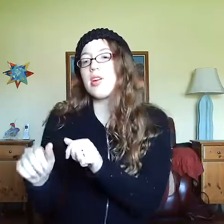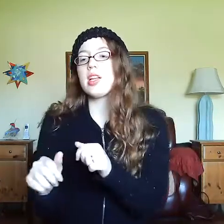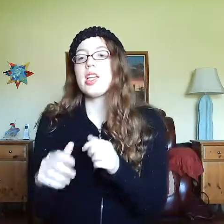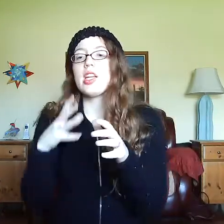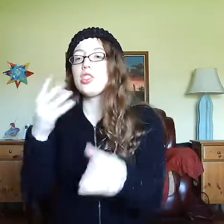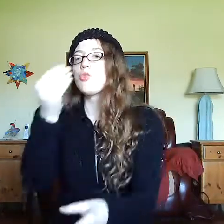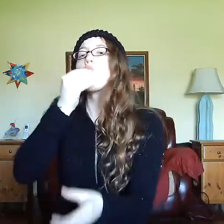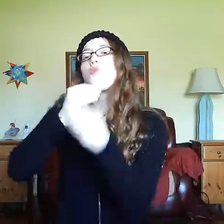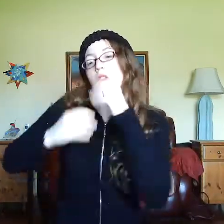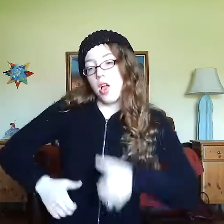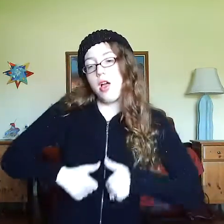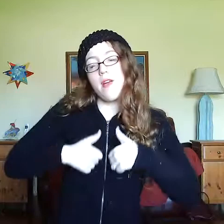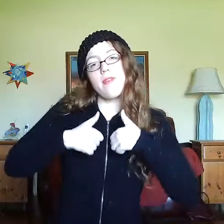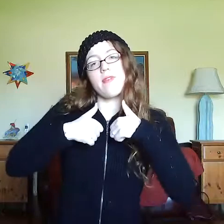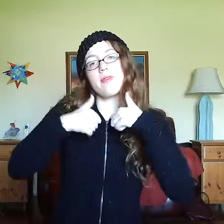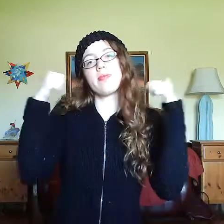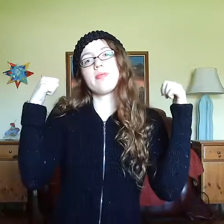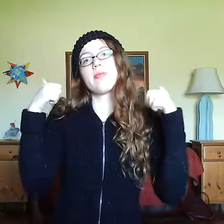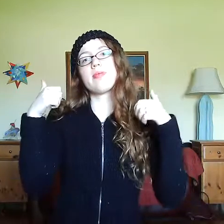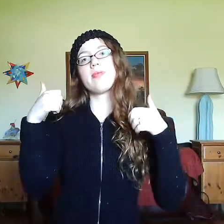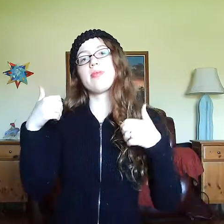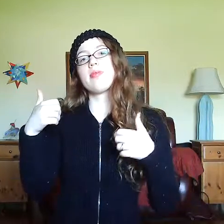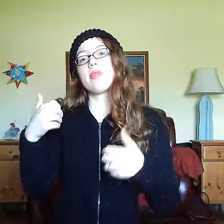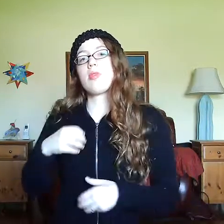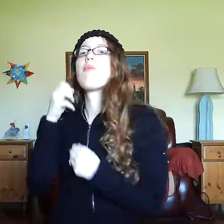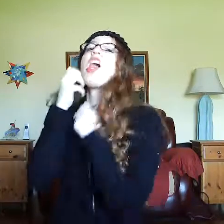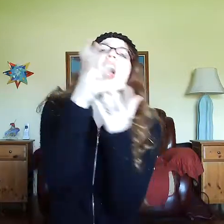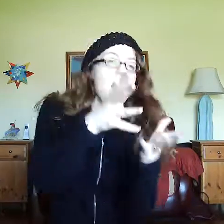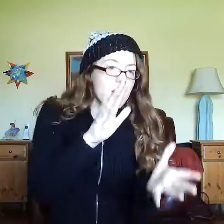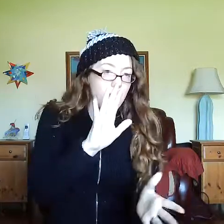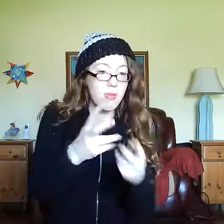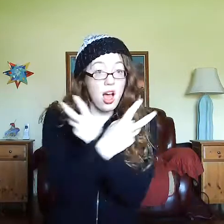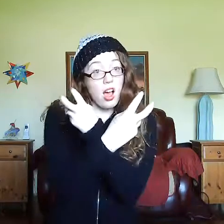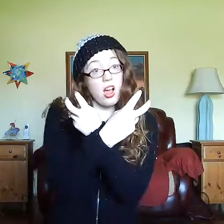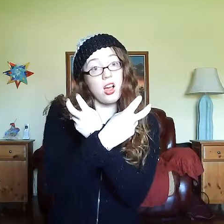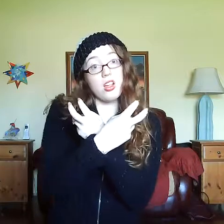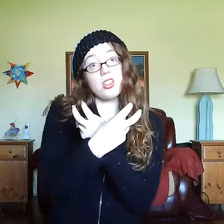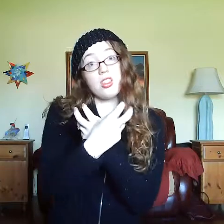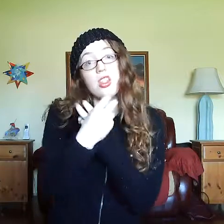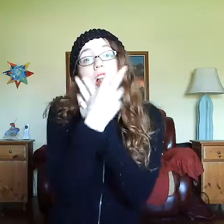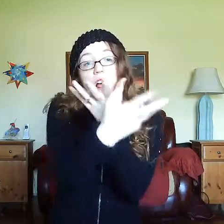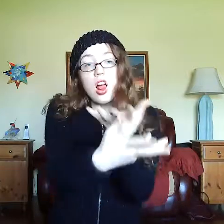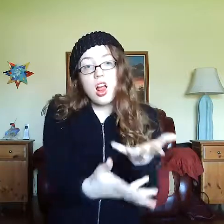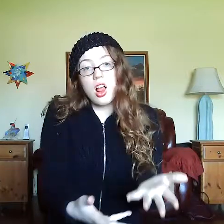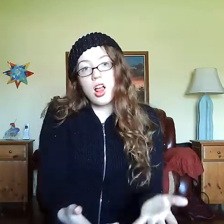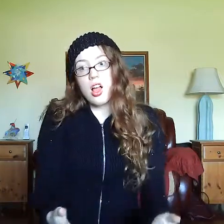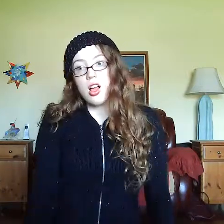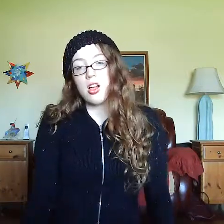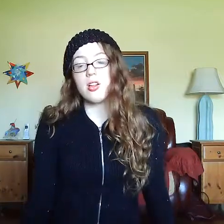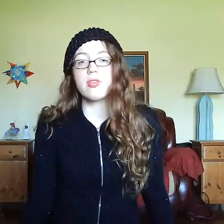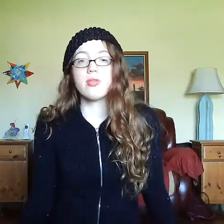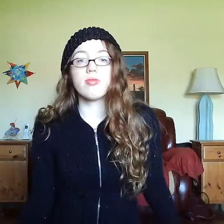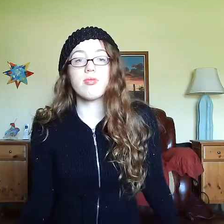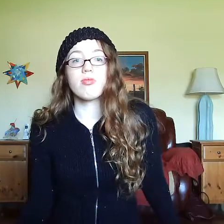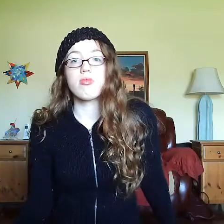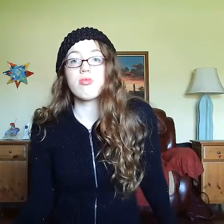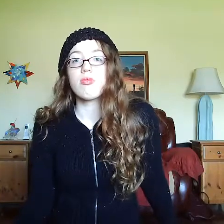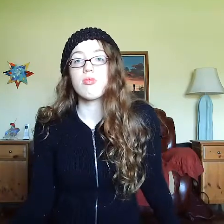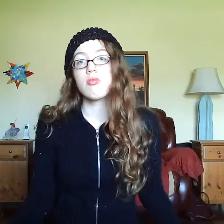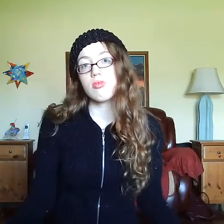EAT/DEVOUR/GOBBLE ALIVE. ALIVE, (and) SPIT--OUT/VOMIT YOUR BONES YOUR BONES. MUSIC.